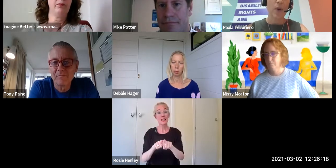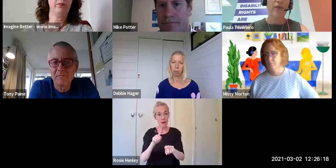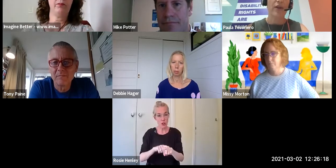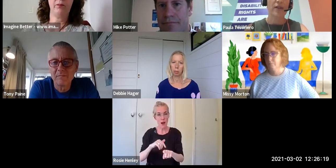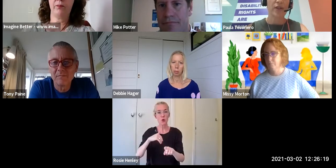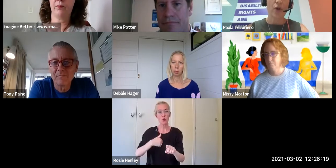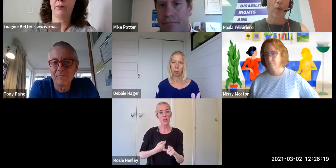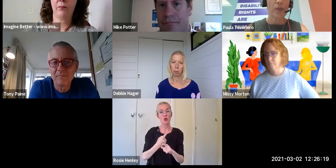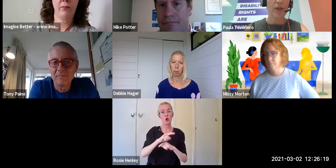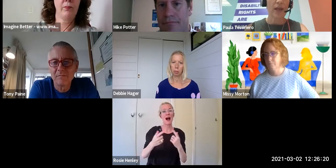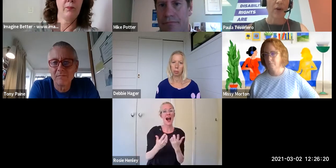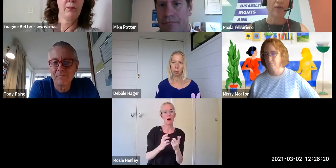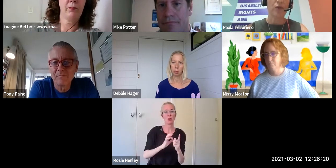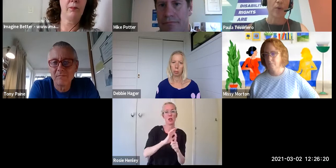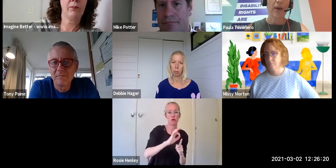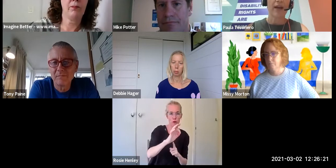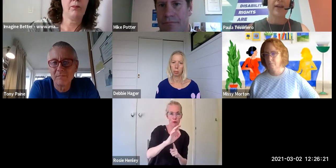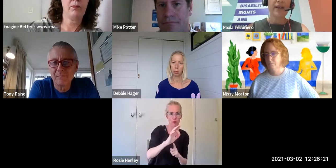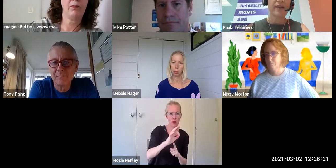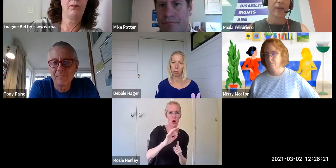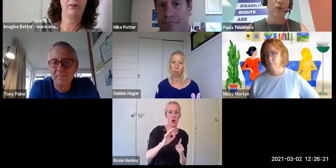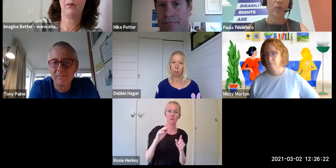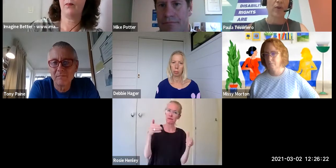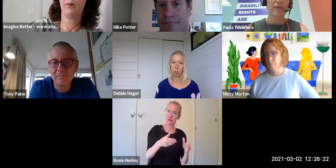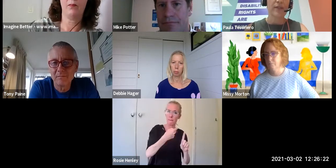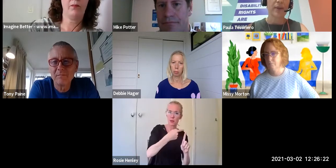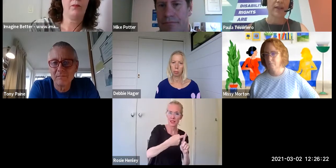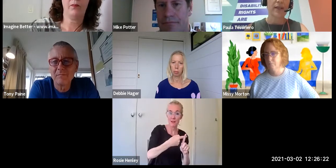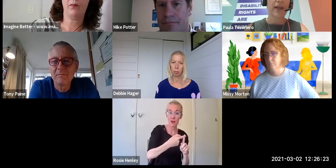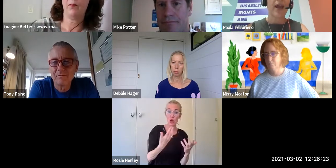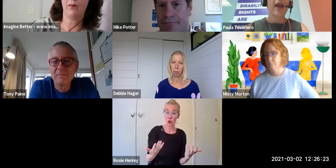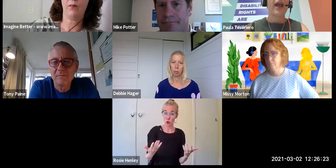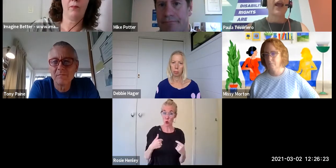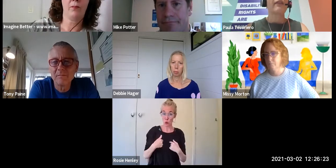So one of the things you'll also hear me often talk about is the social model of disability